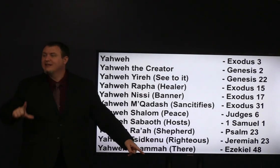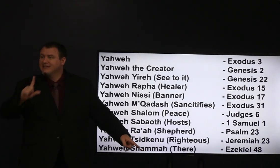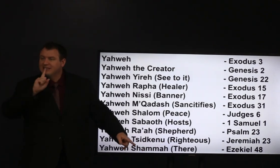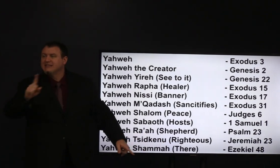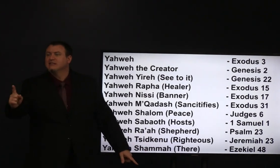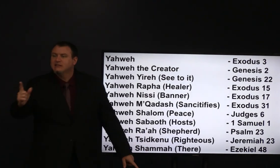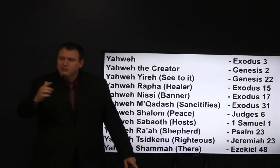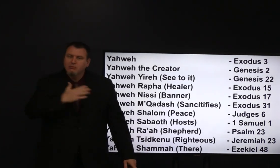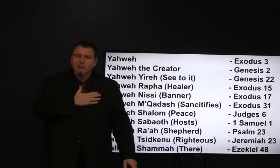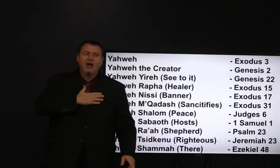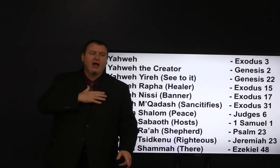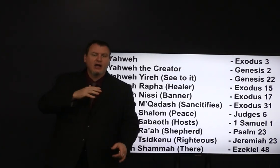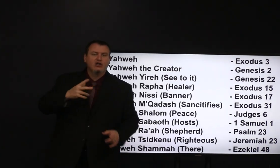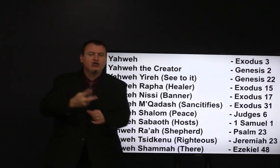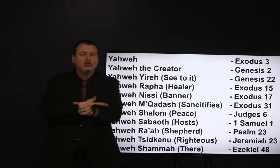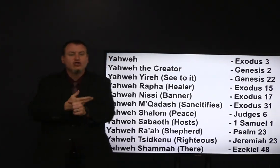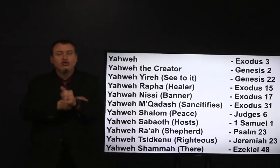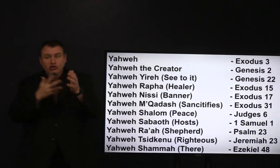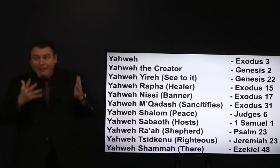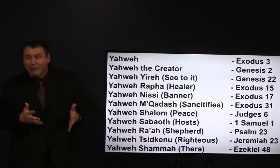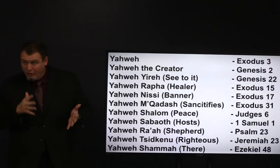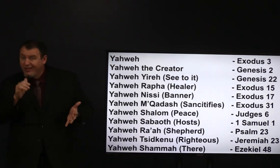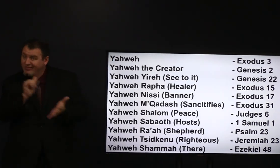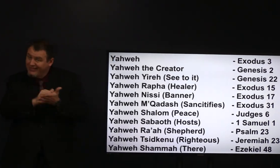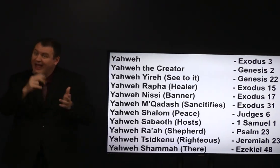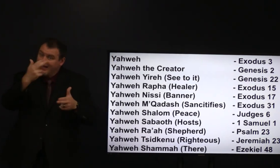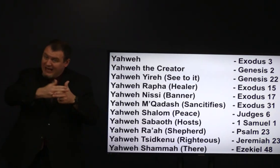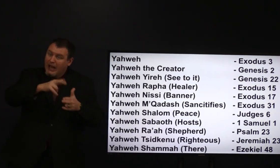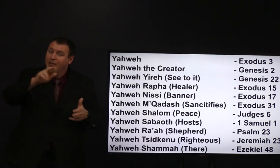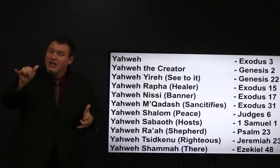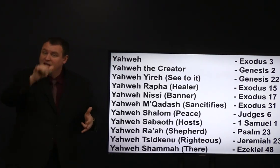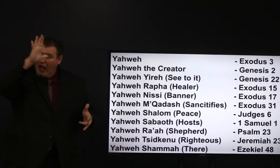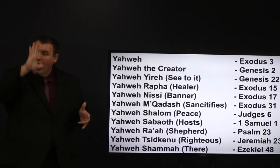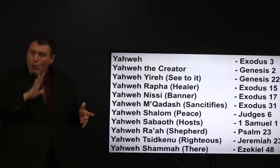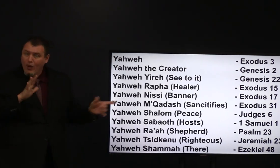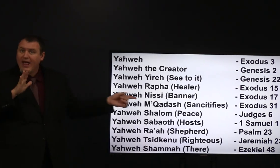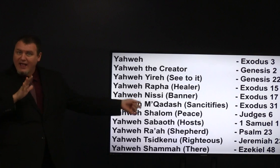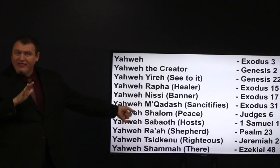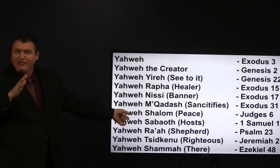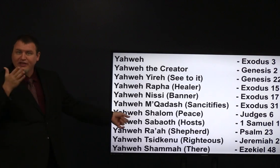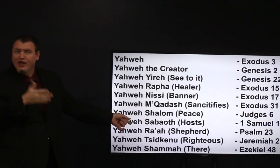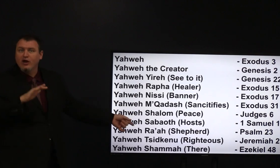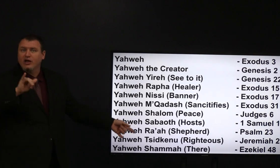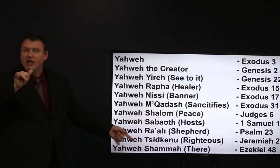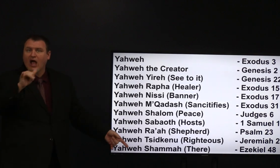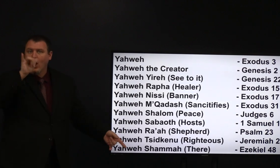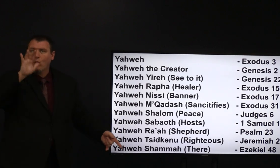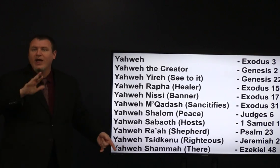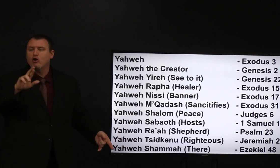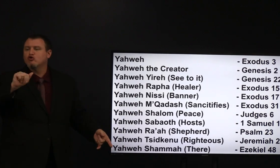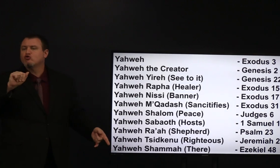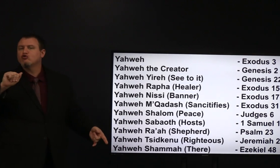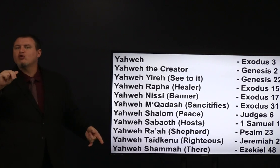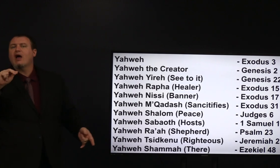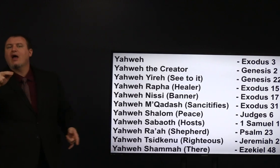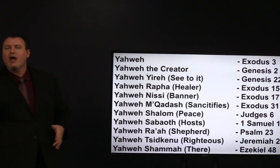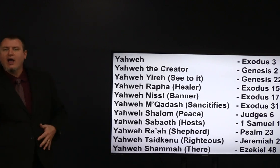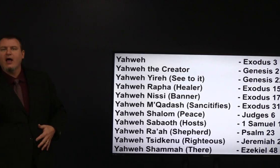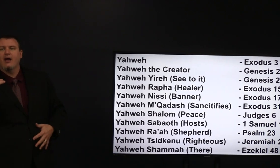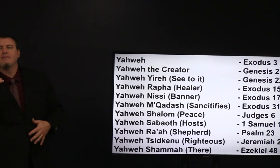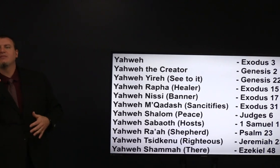the Lord is my shepherd that's the name of God there Yahweh ra